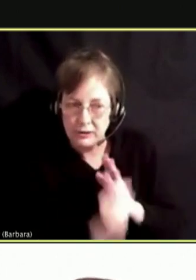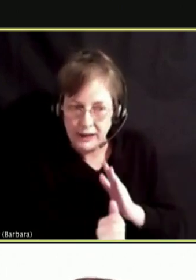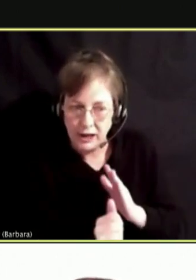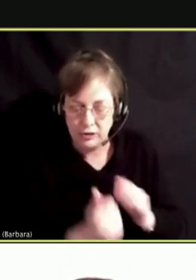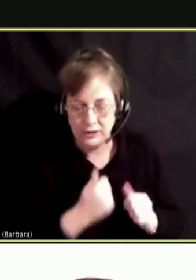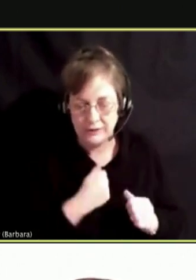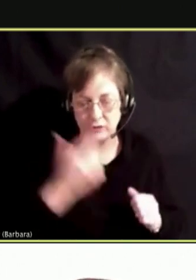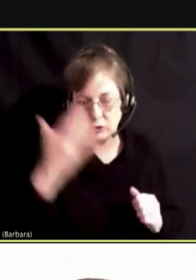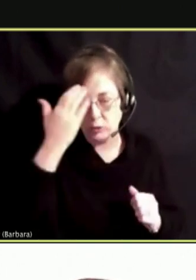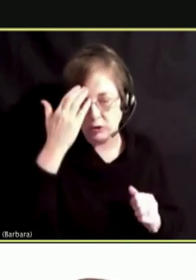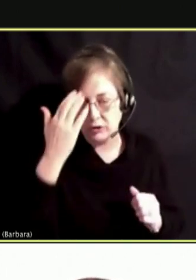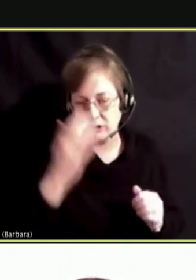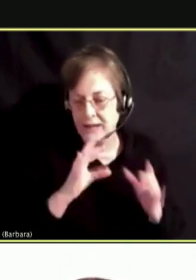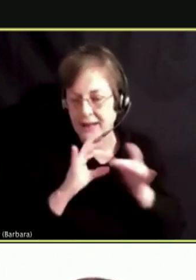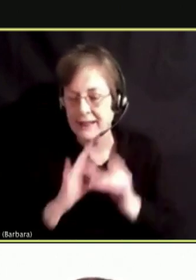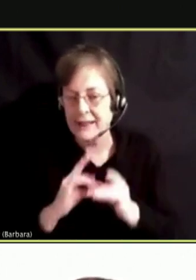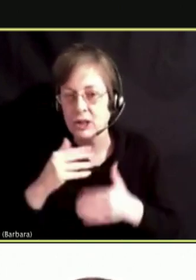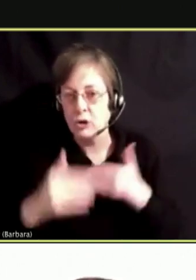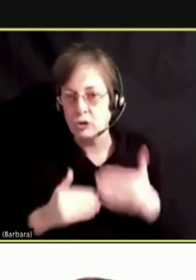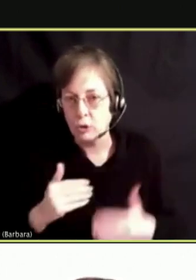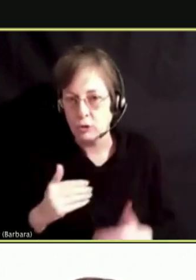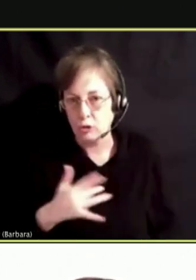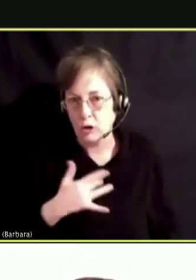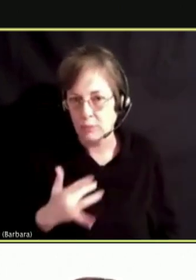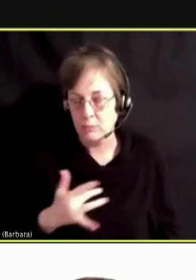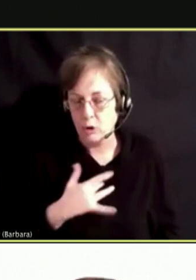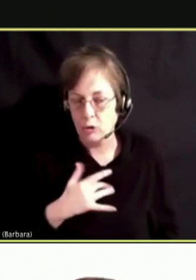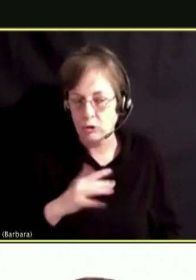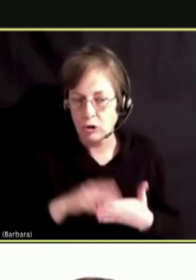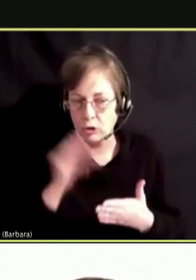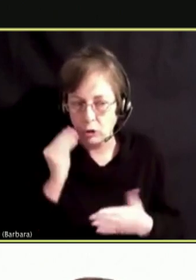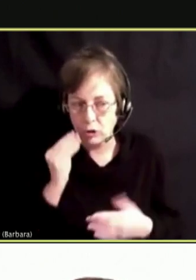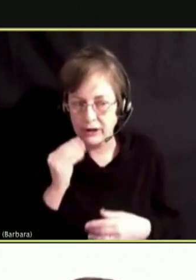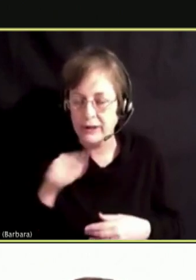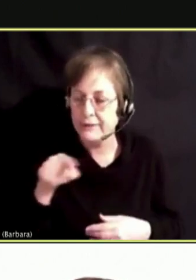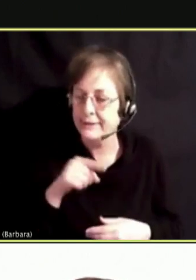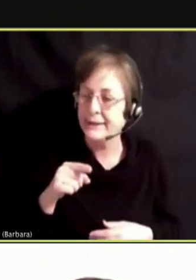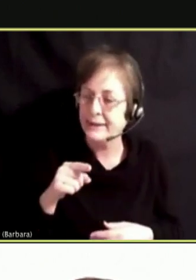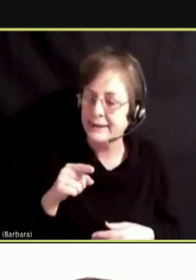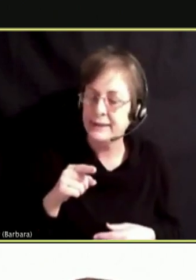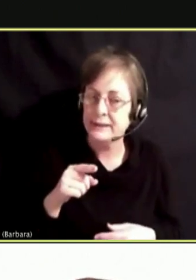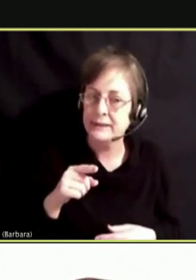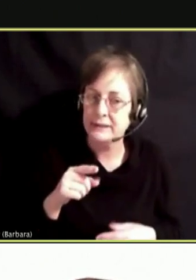EMOTIONAL LEARNING TO SAY THAT'S NOT RIGHT, YOU'RE NOT SUPPOSED TO DO THAT, THAT HURTS